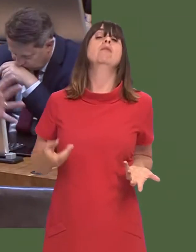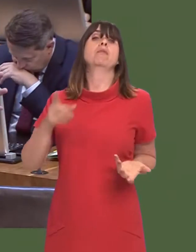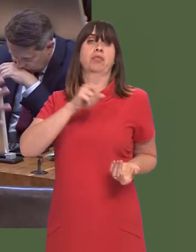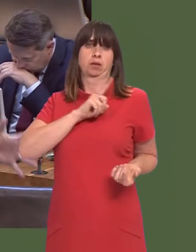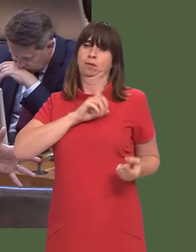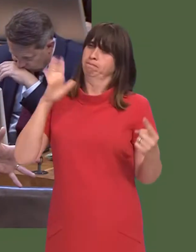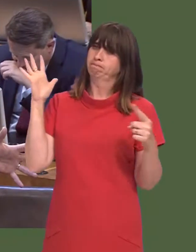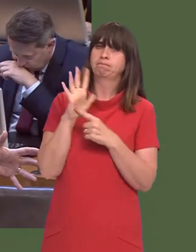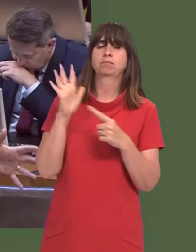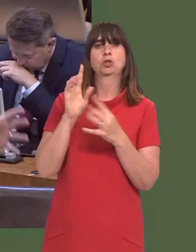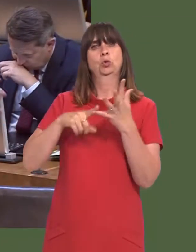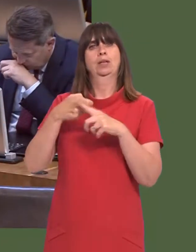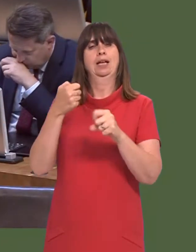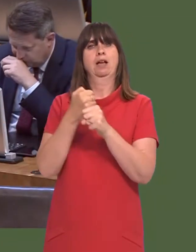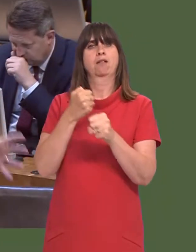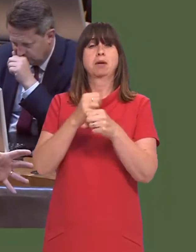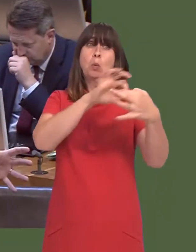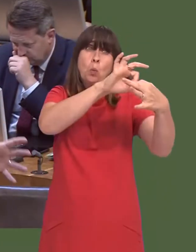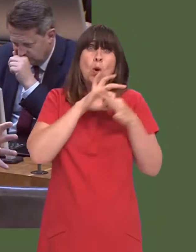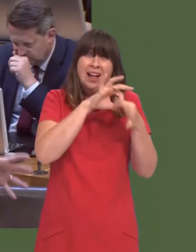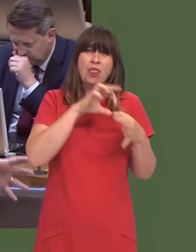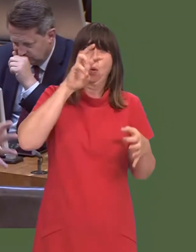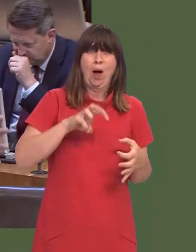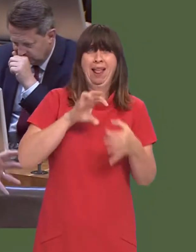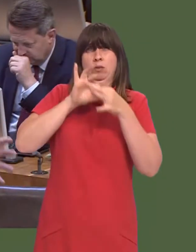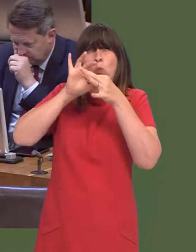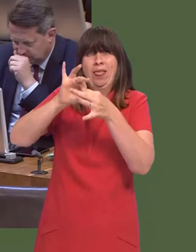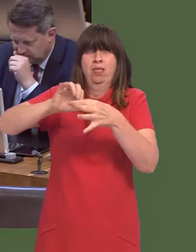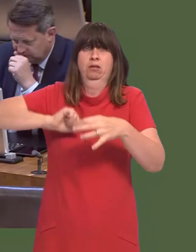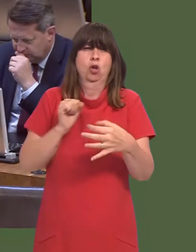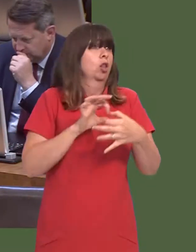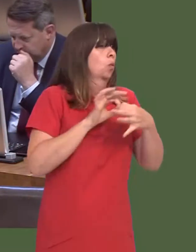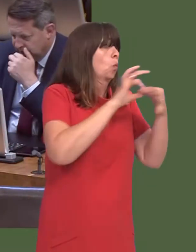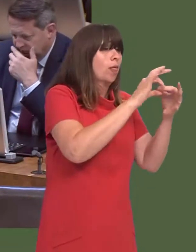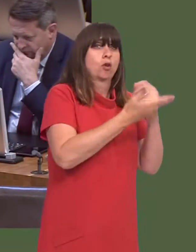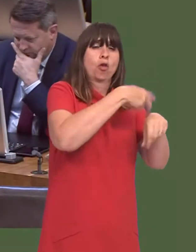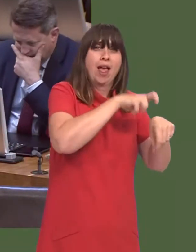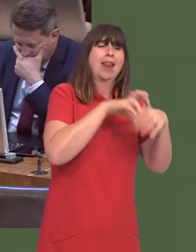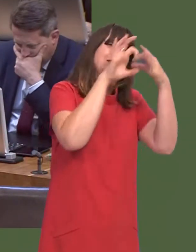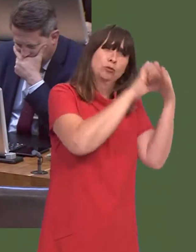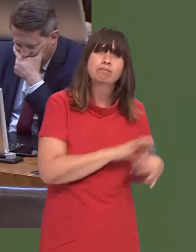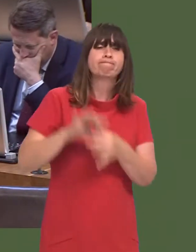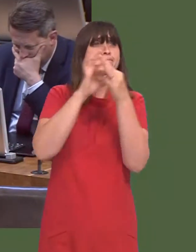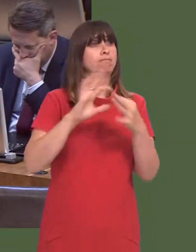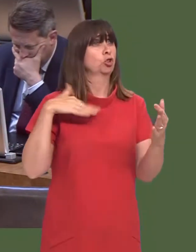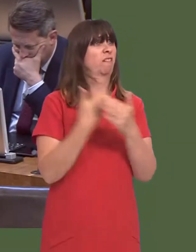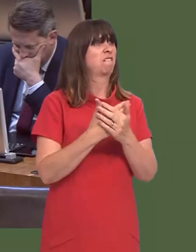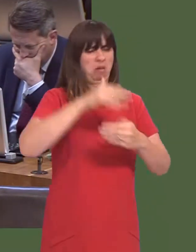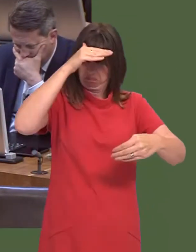And thatís why itís so important that the UK Government works with the devolved administrations to get to a position on Brexit that we can all try and support.